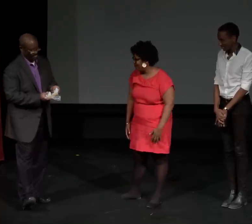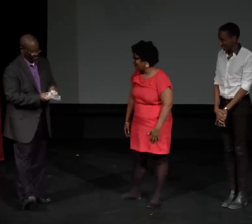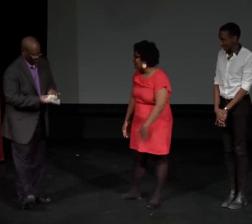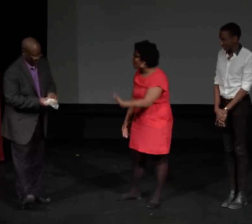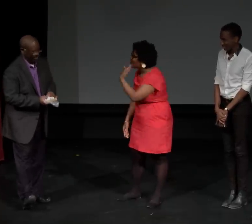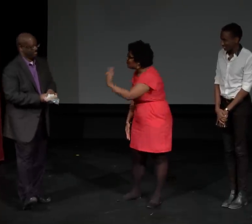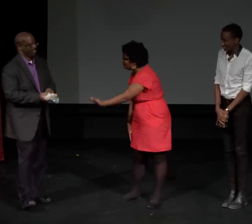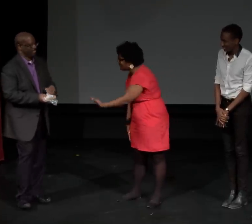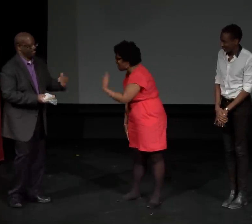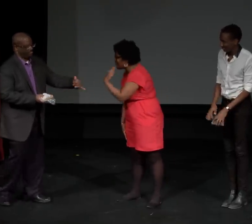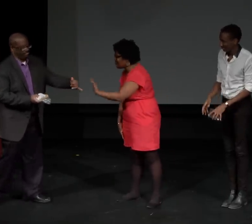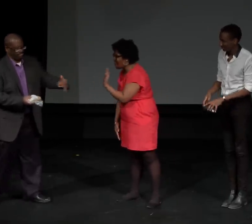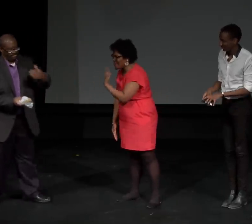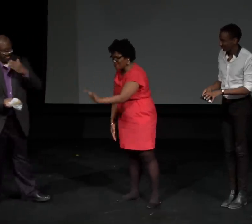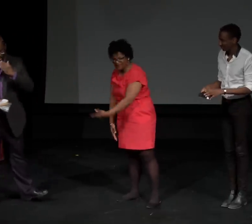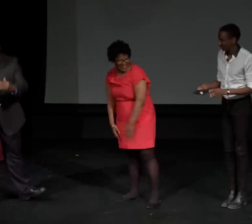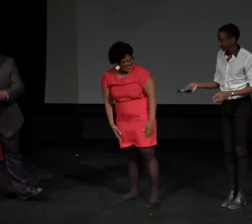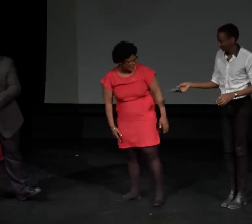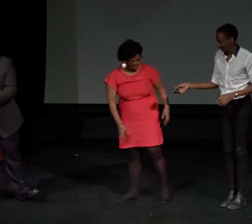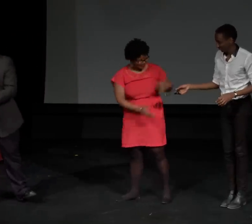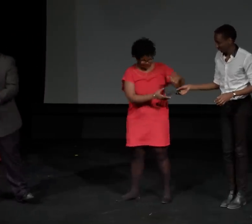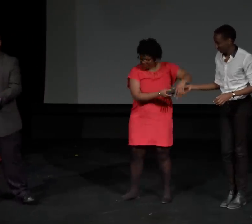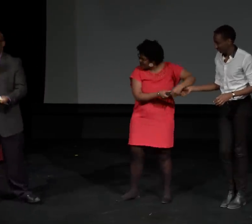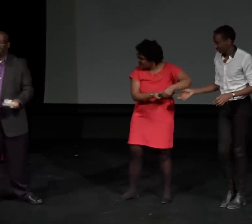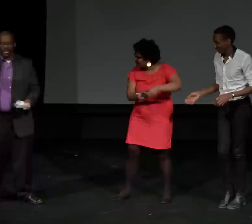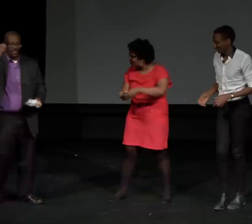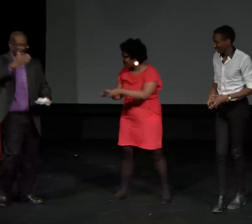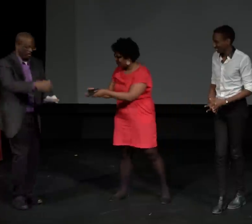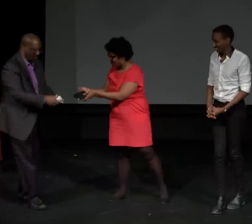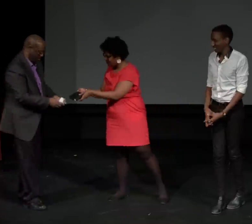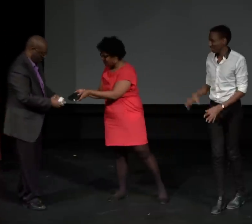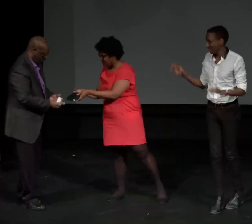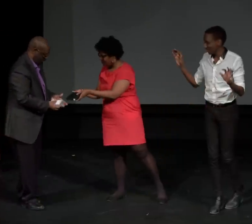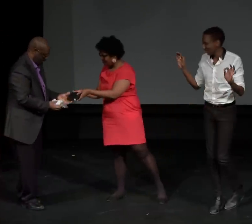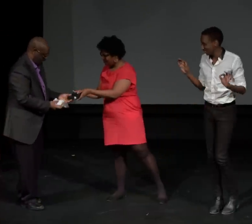to reach for those stars and do not give up. Thank you.